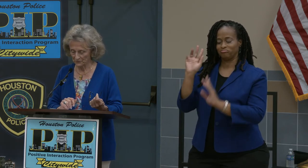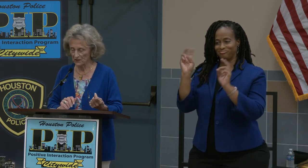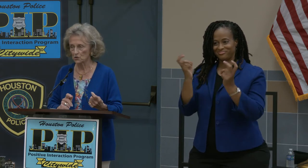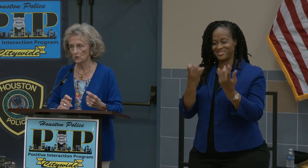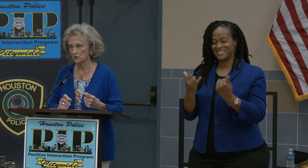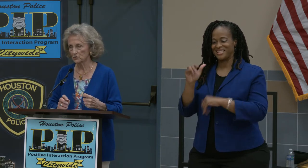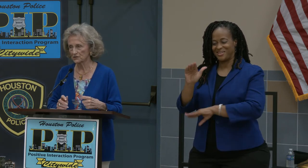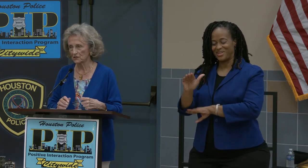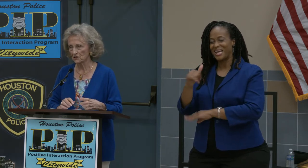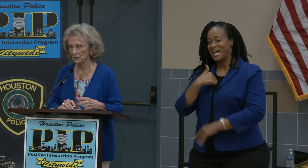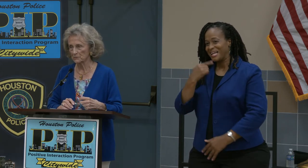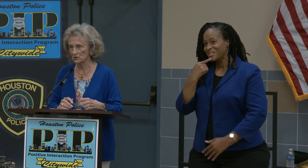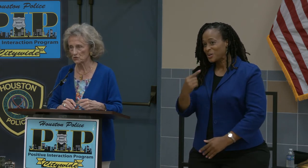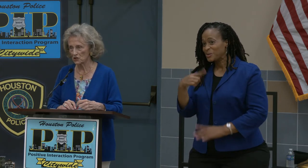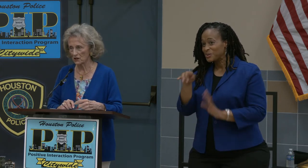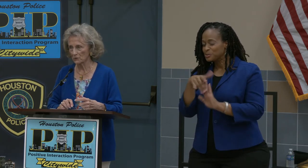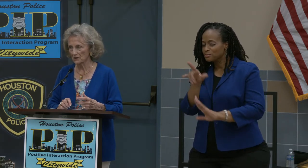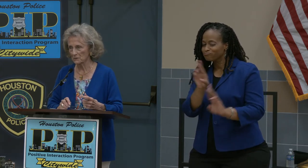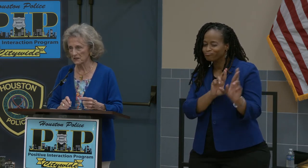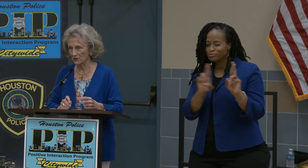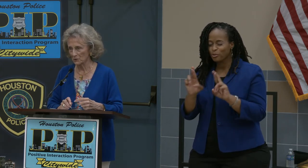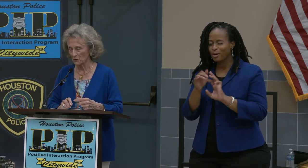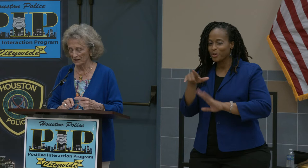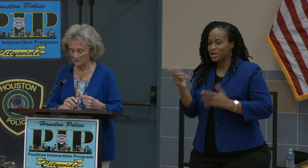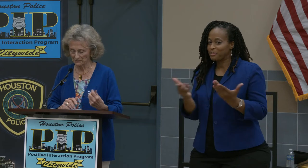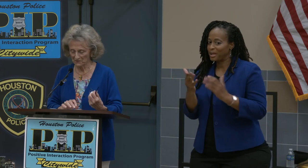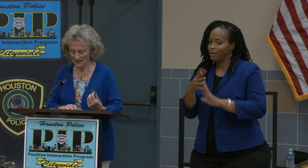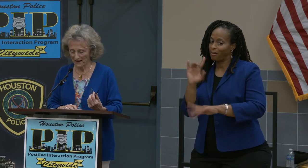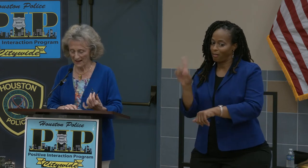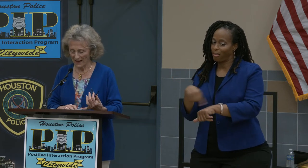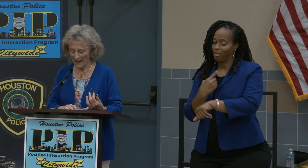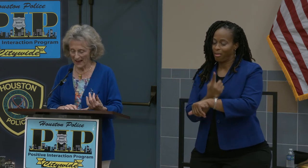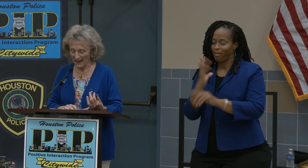I told you, snug will up in your chair we'll be here awhile.